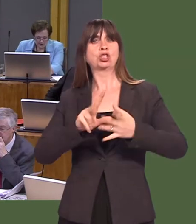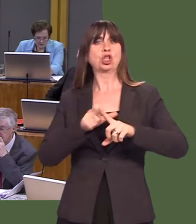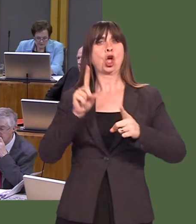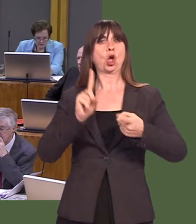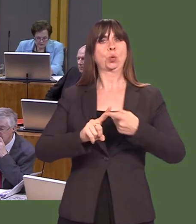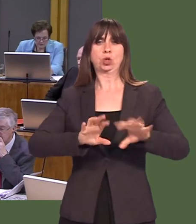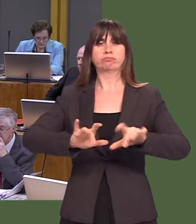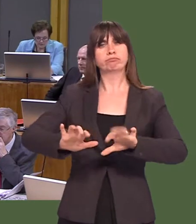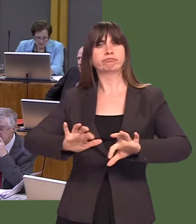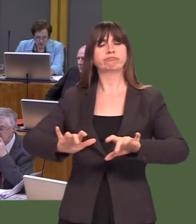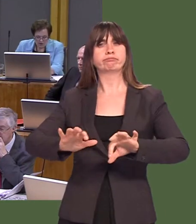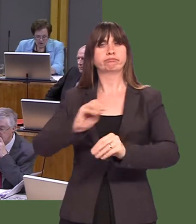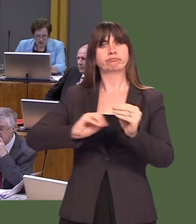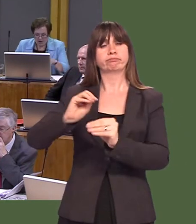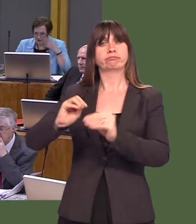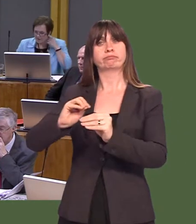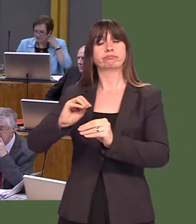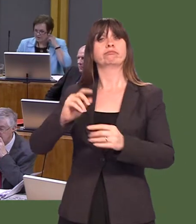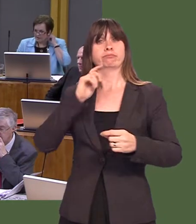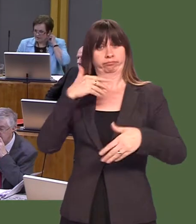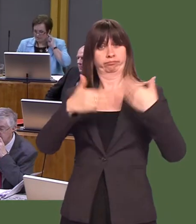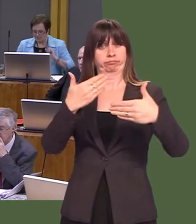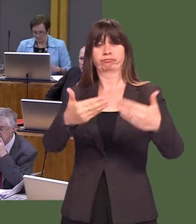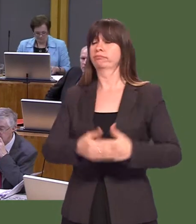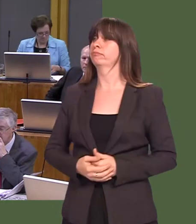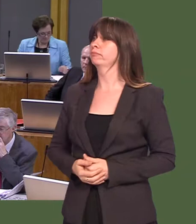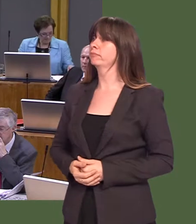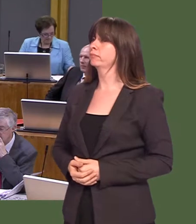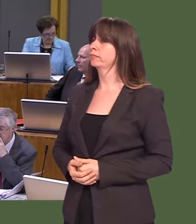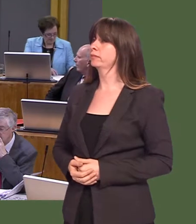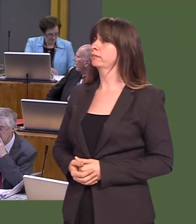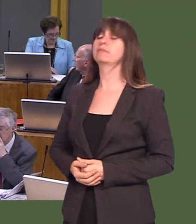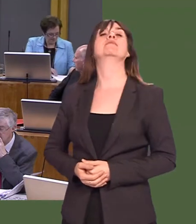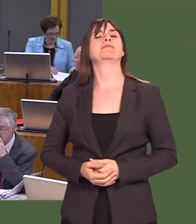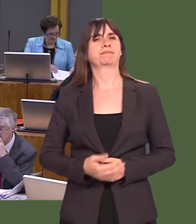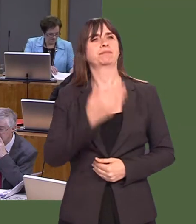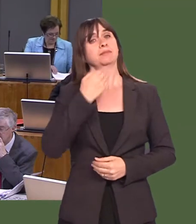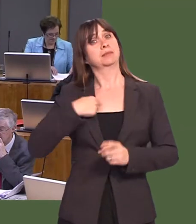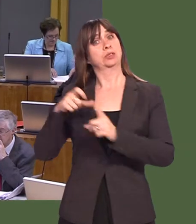The Cabinet Secretary will be making an announcement as to how we are taking this forward in June. Lee Waters: Thank you, First Minister.